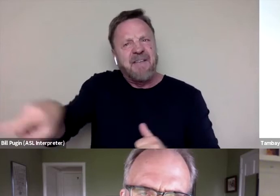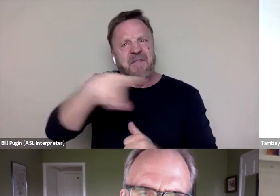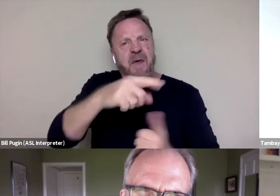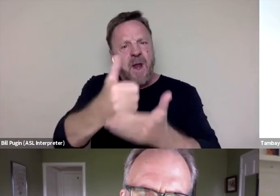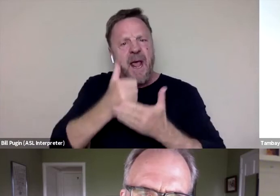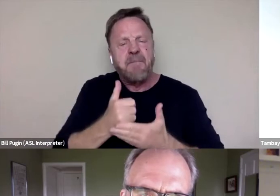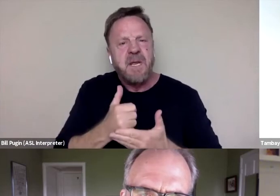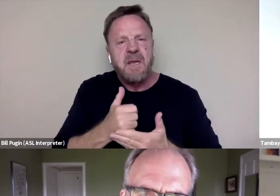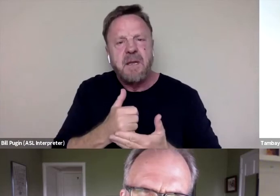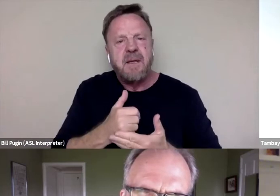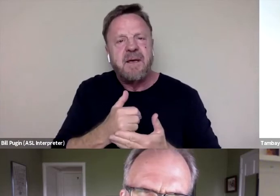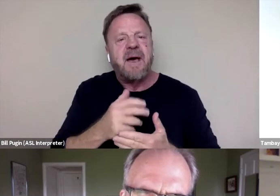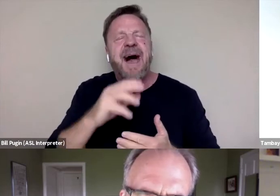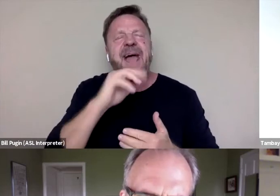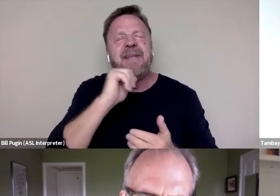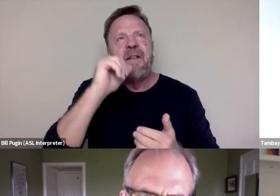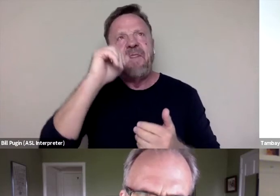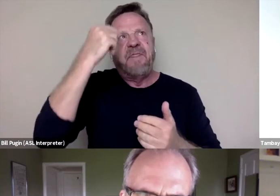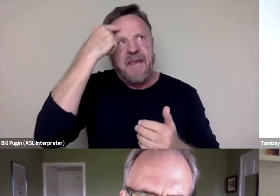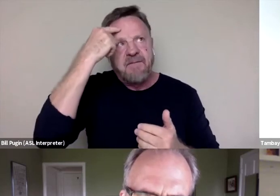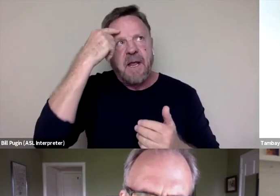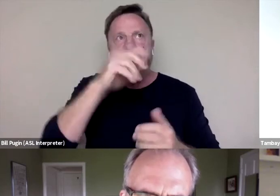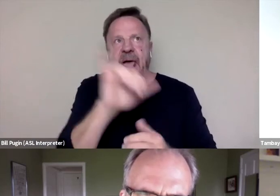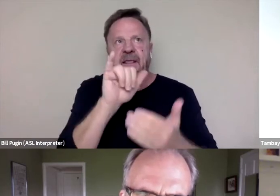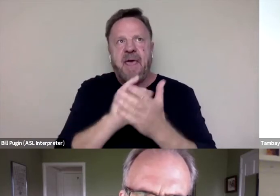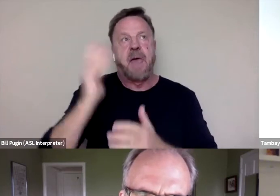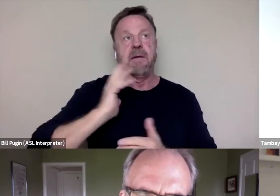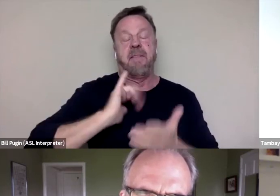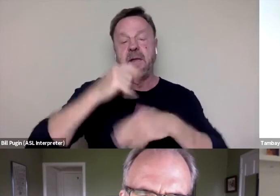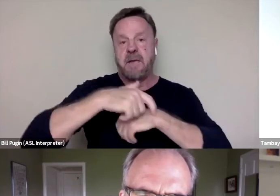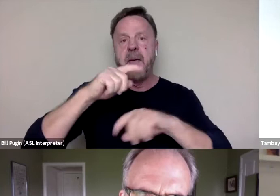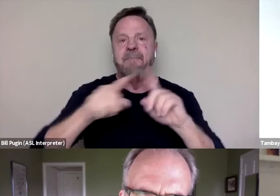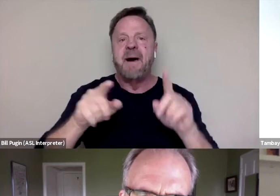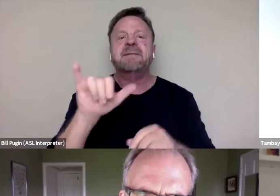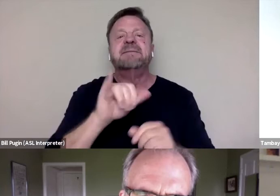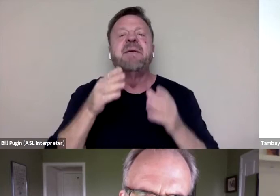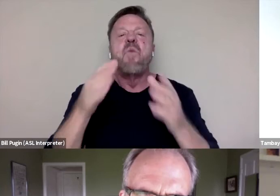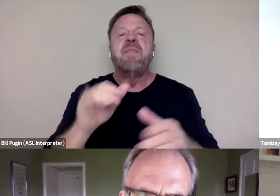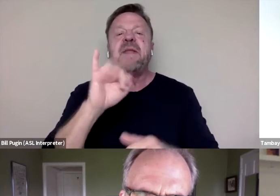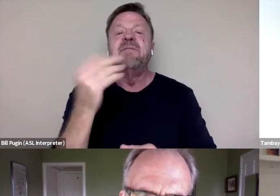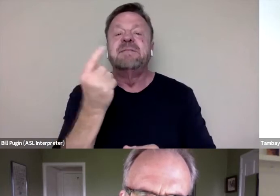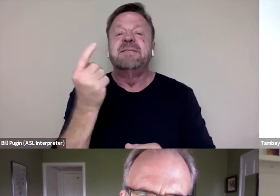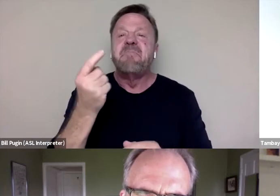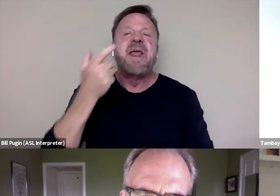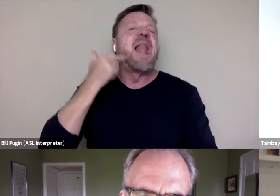I don't think I thought about it in that literal sense. But it's the same way that if somebody laughs at a racist joke.